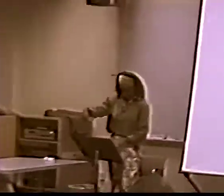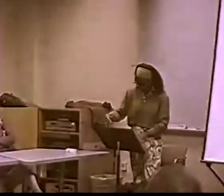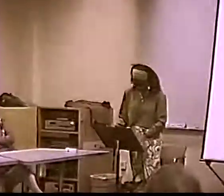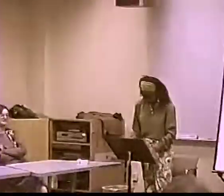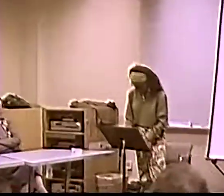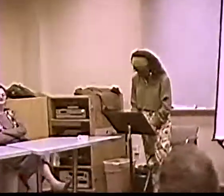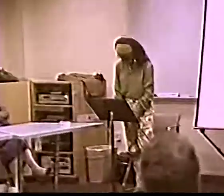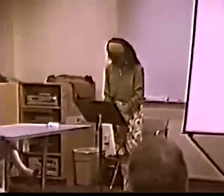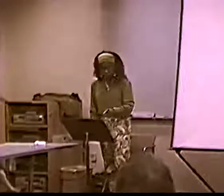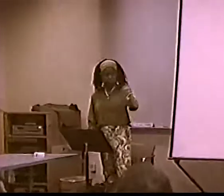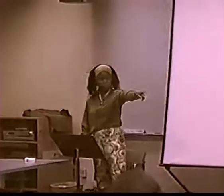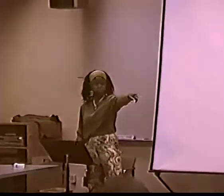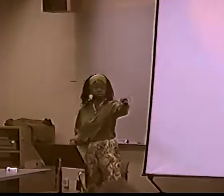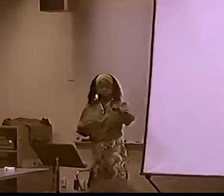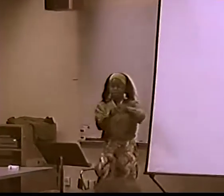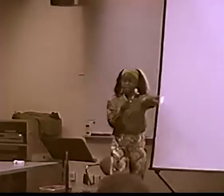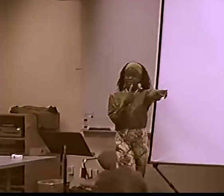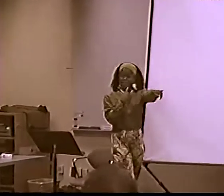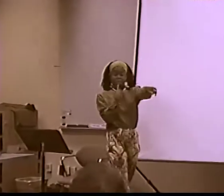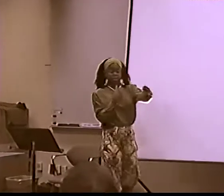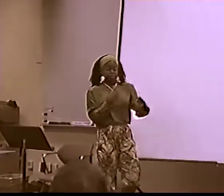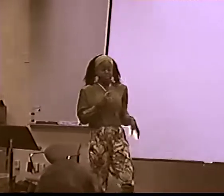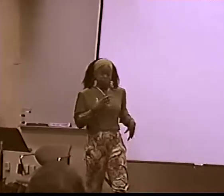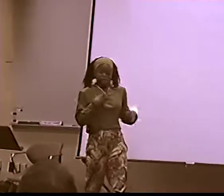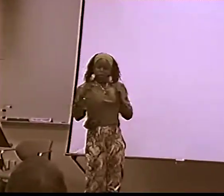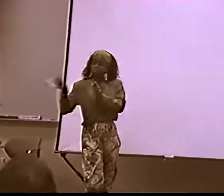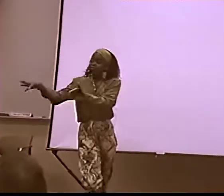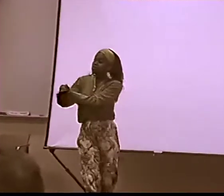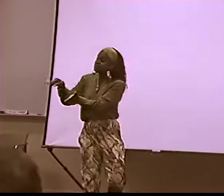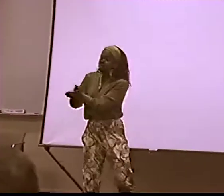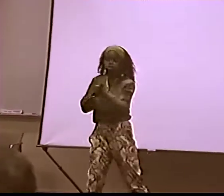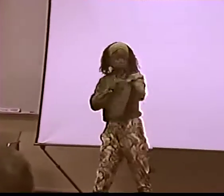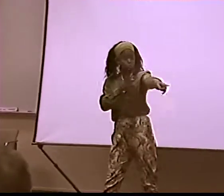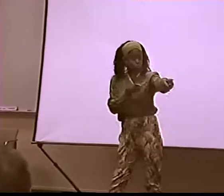IF YOU'RE ALL DRESSED UP, IT'S "BAD."